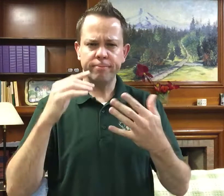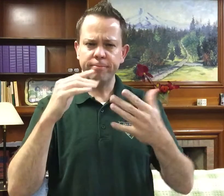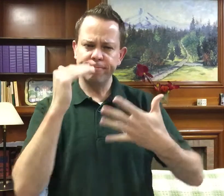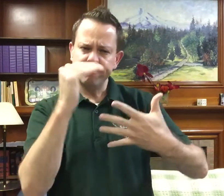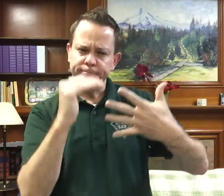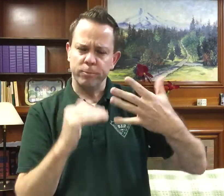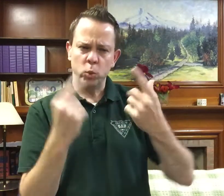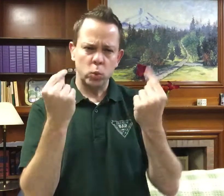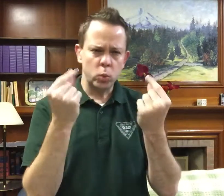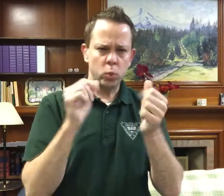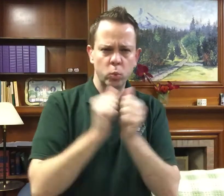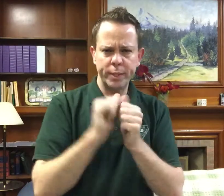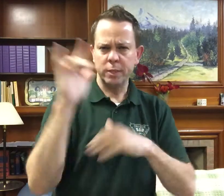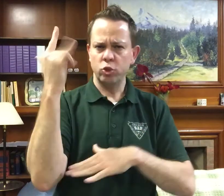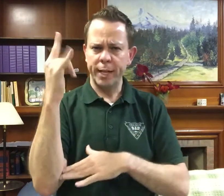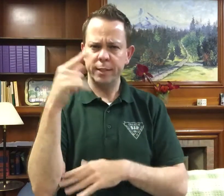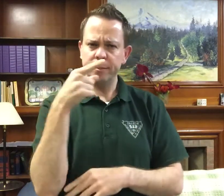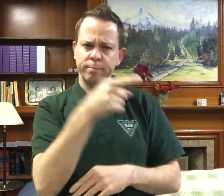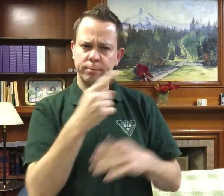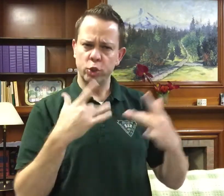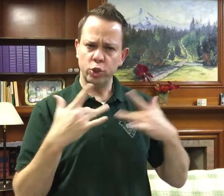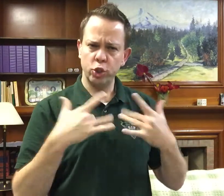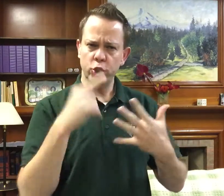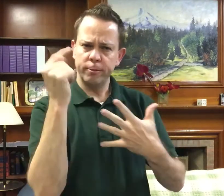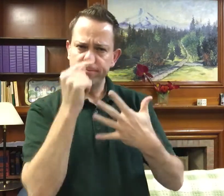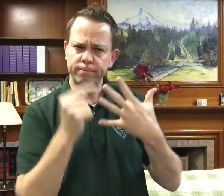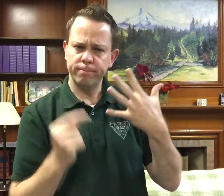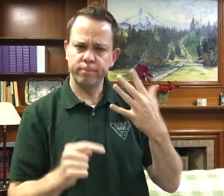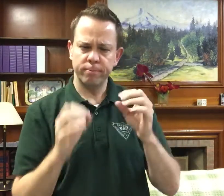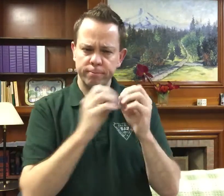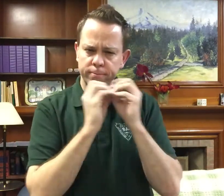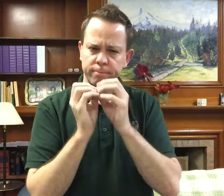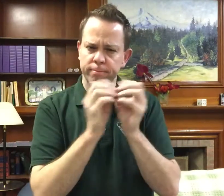who joined us regarding our concerns with Brookdale.